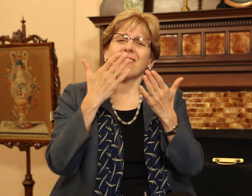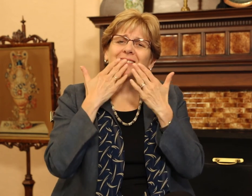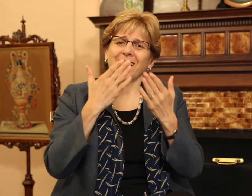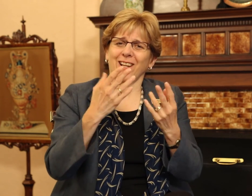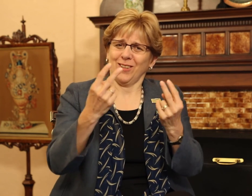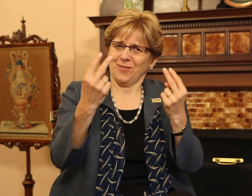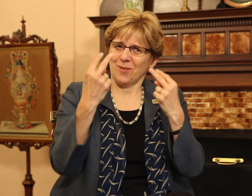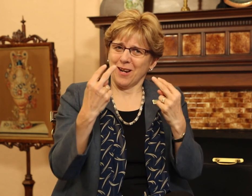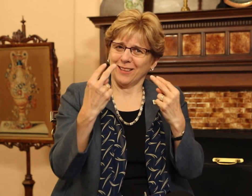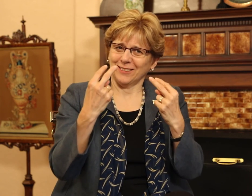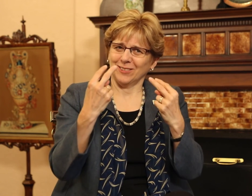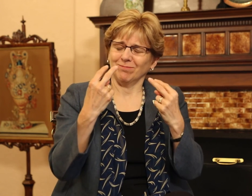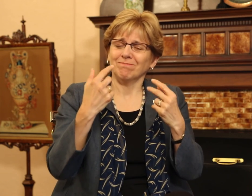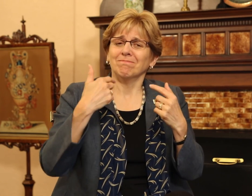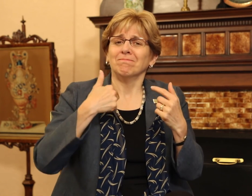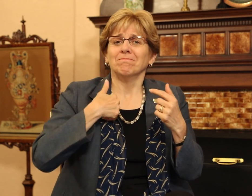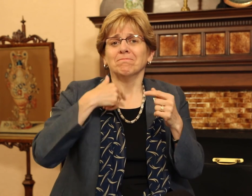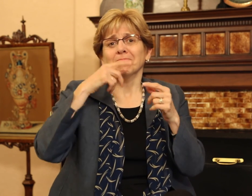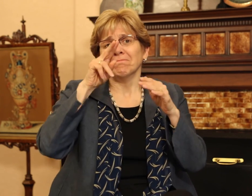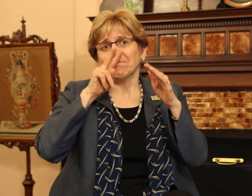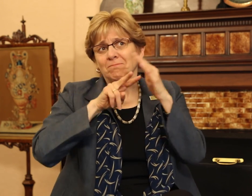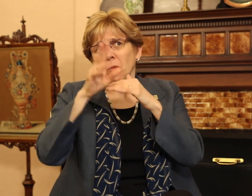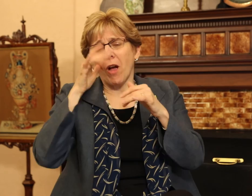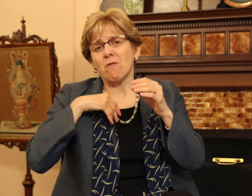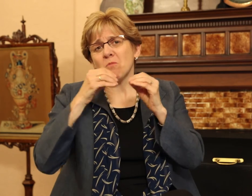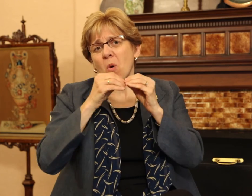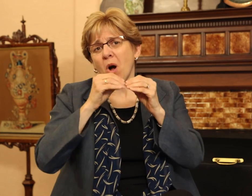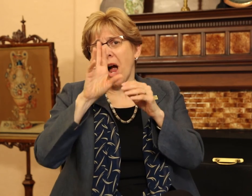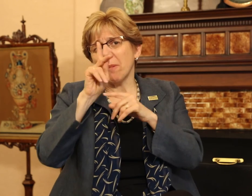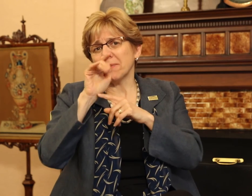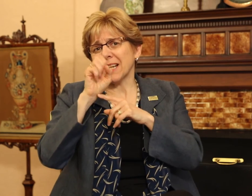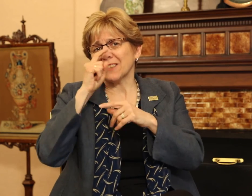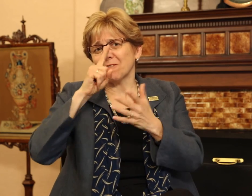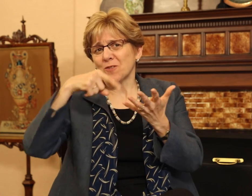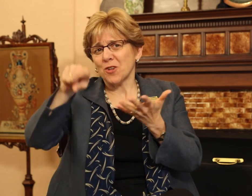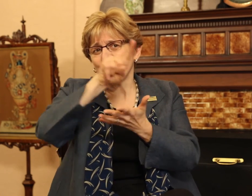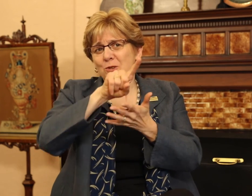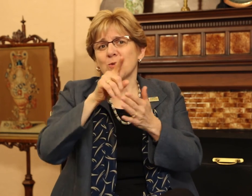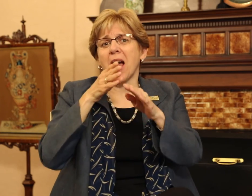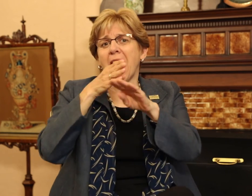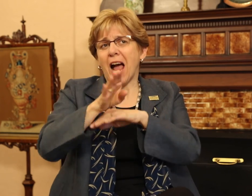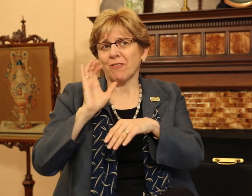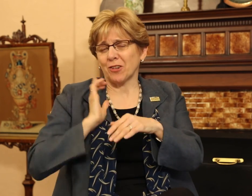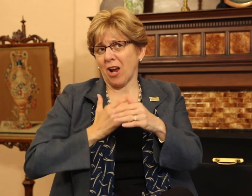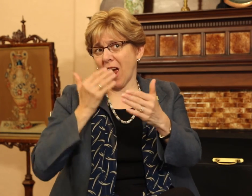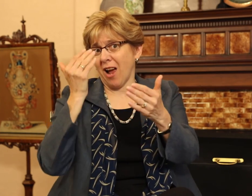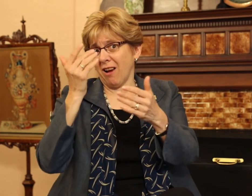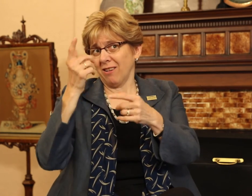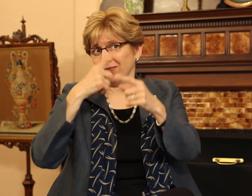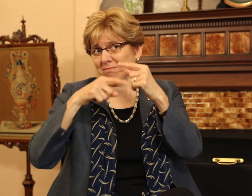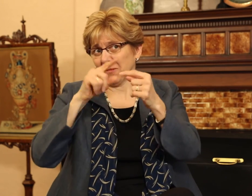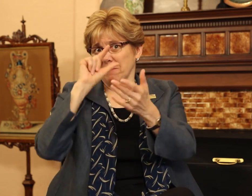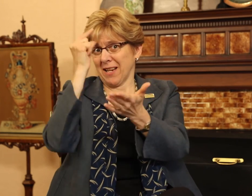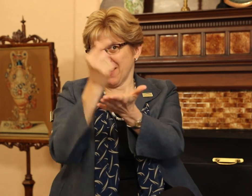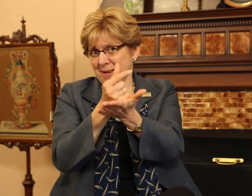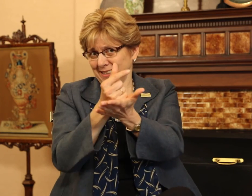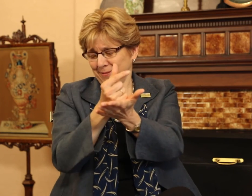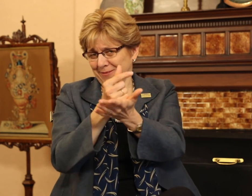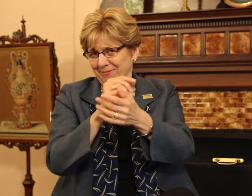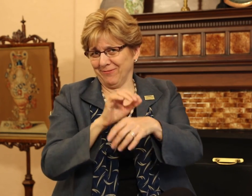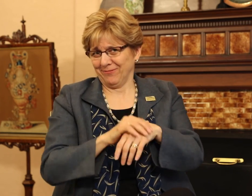Thank you for watching. I will have more updates for you after our upcoming Commencement.